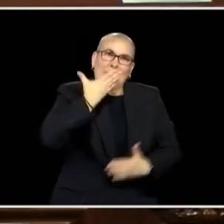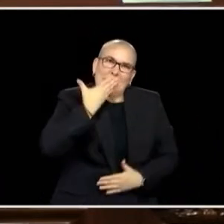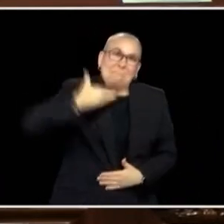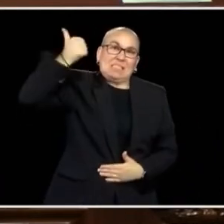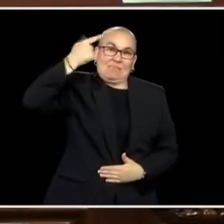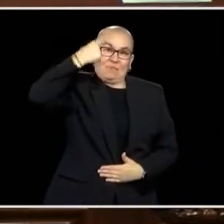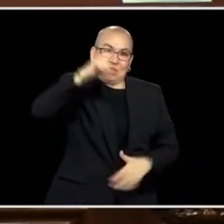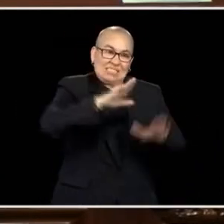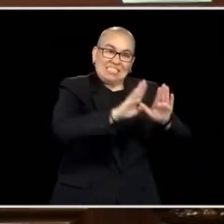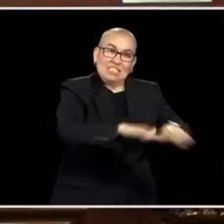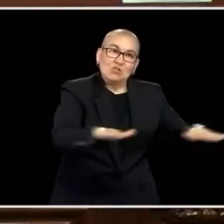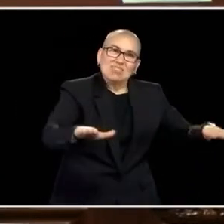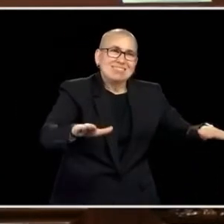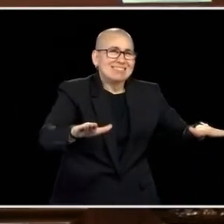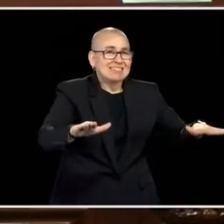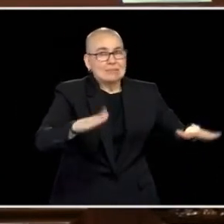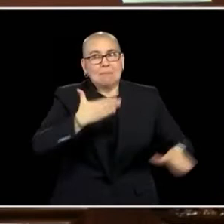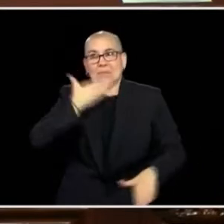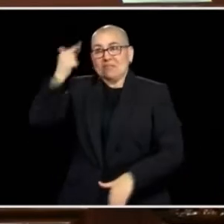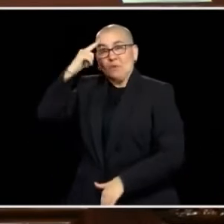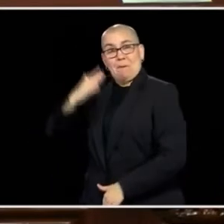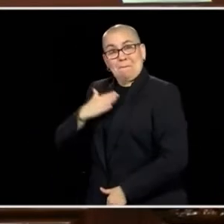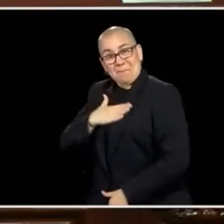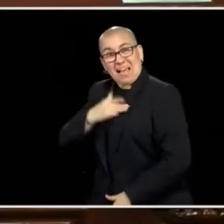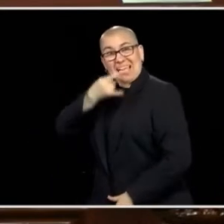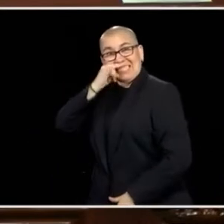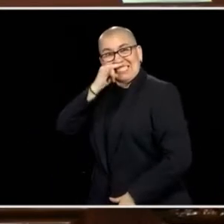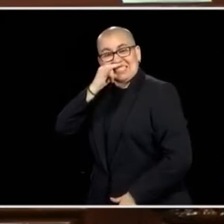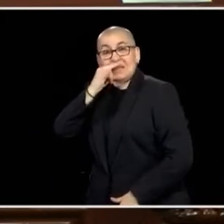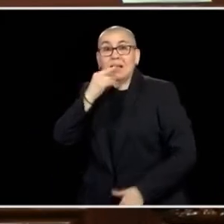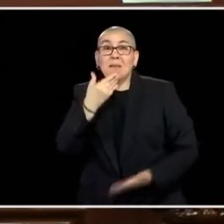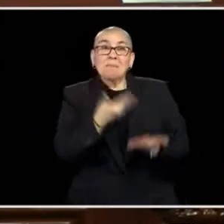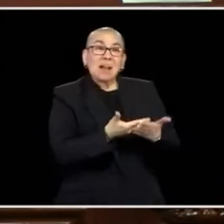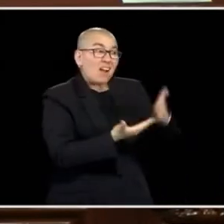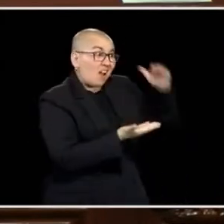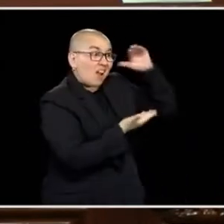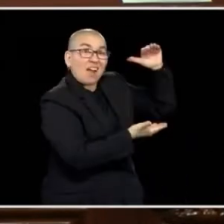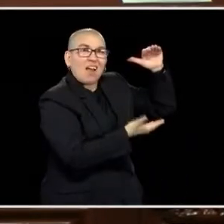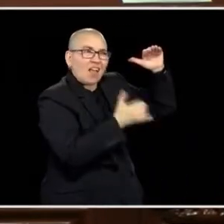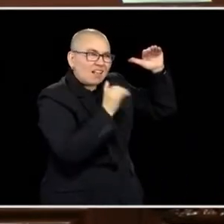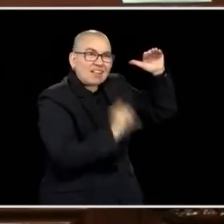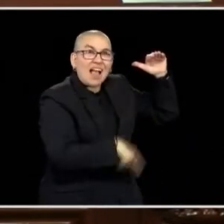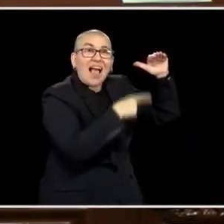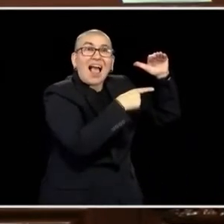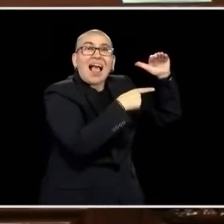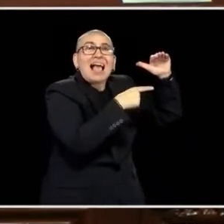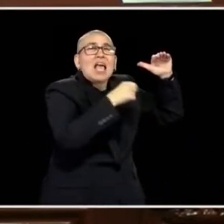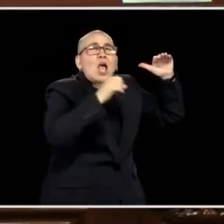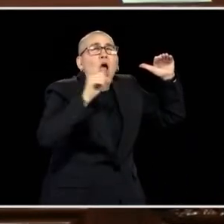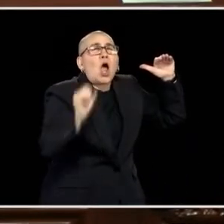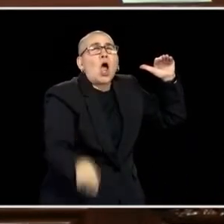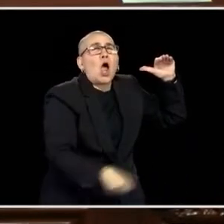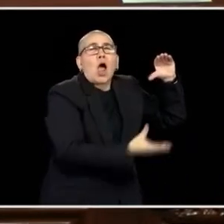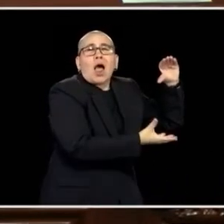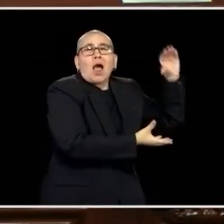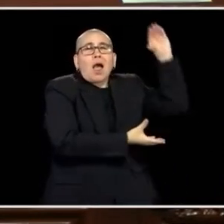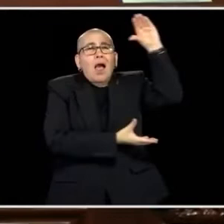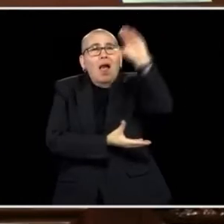OUTCOMES FOR OUR STUDENTS AND I CAN TELL YOU, WE HAVE THE CAPACITY NOW. WE'VE DONE IT. WE'VE PASSED ONE OF THE LARGEST INCREASES IN SPENDING